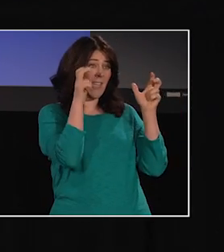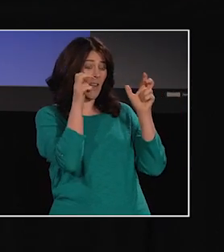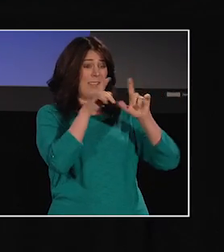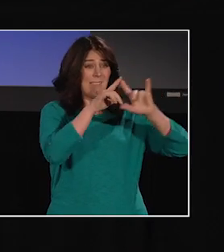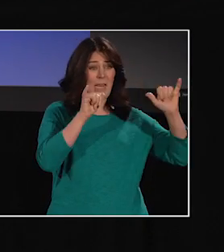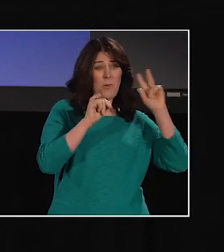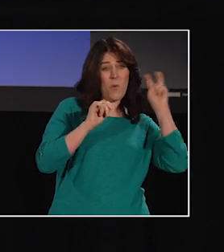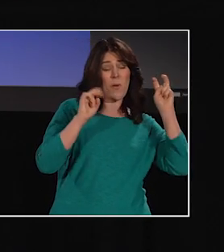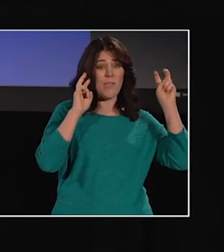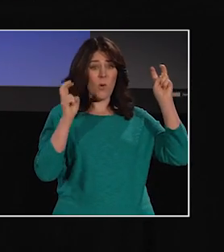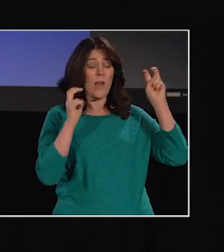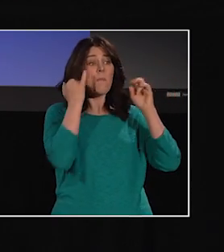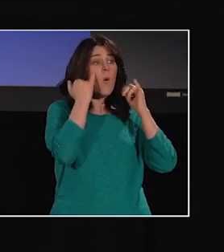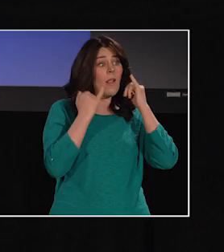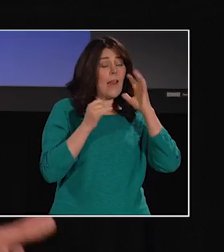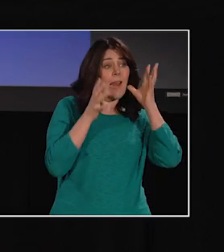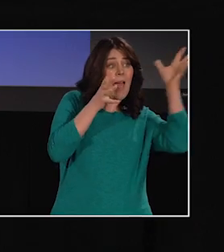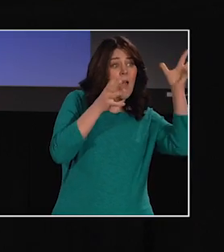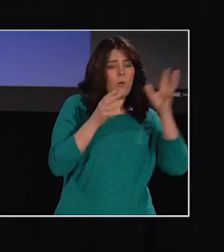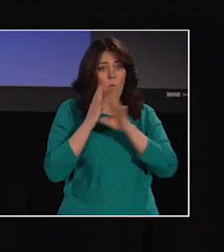Louder sounds will block out the other sounds.